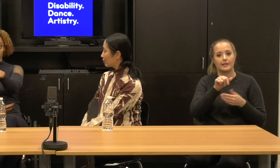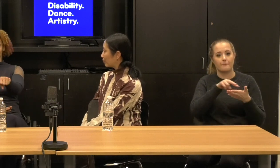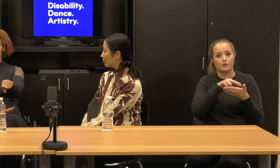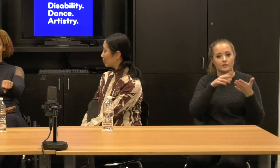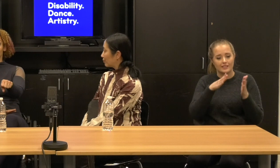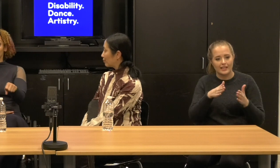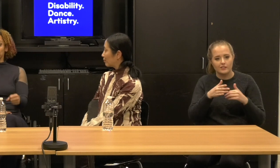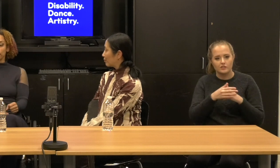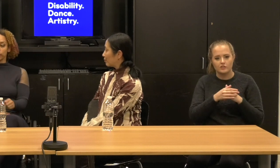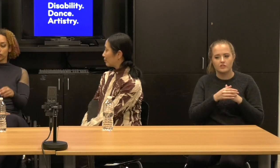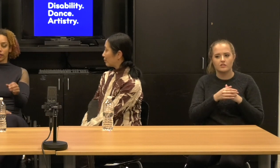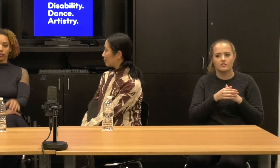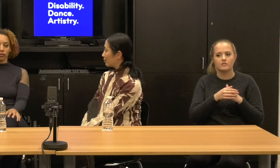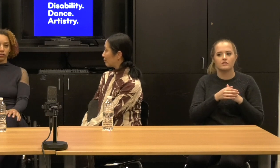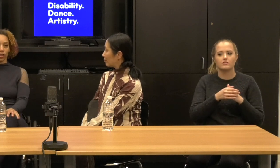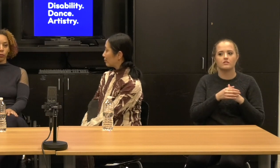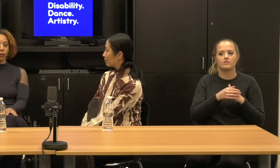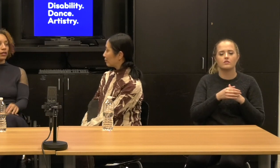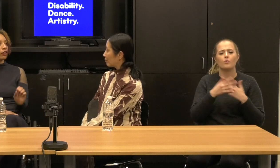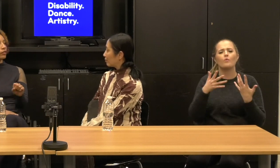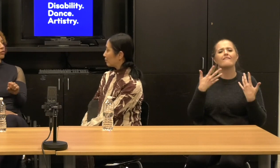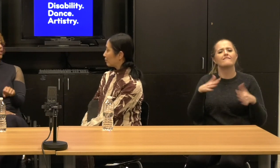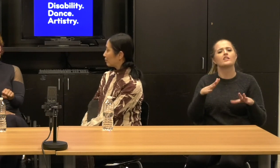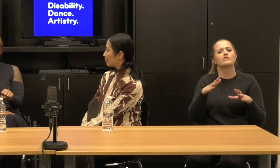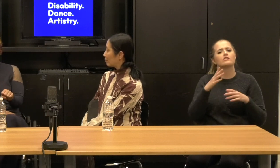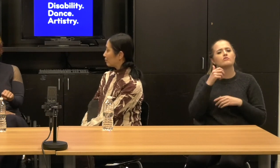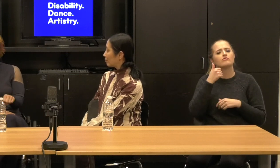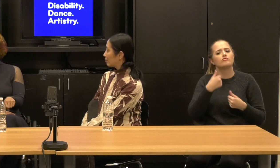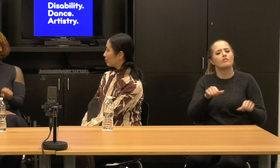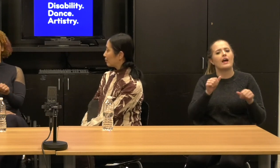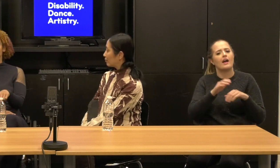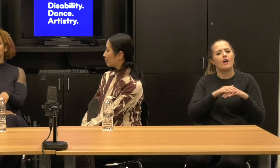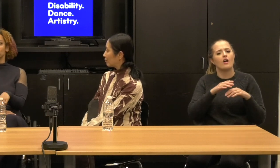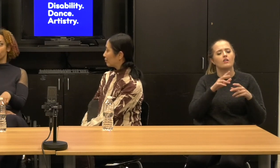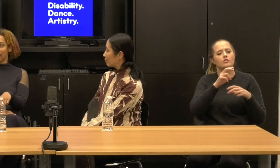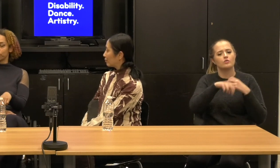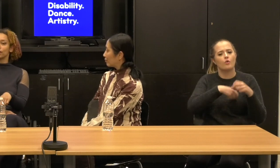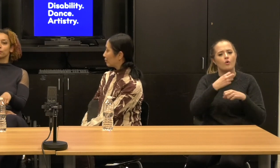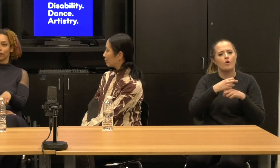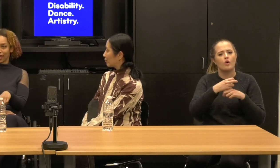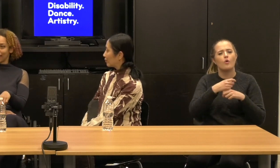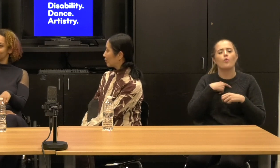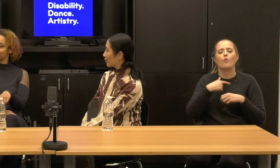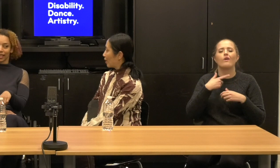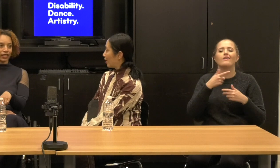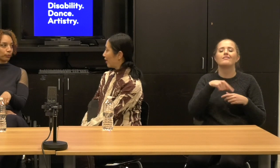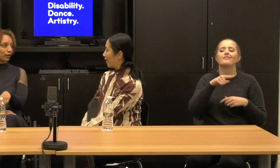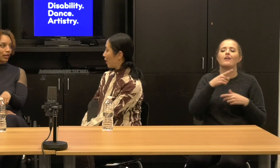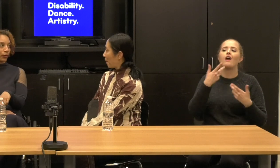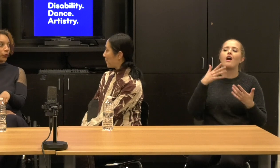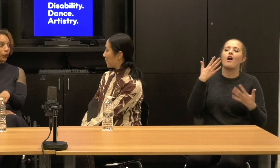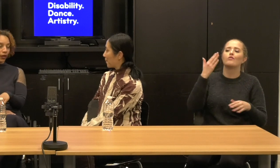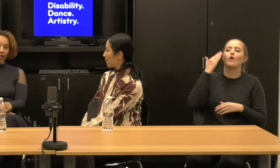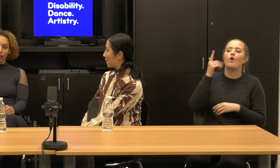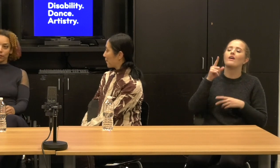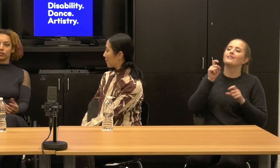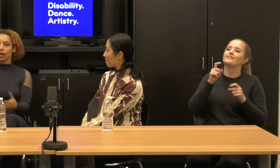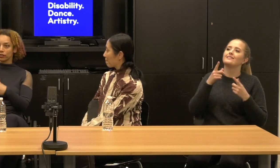this on tour and people will say things to us like, well, we know that you needed to break, so it was good that you did that piece with the heads to get the break, or if you